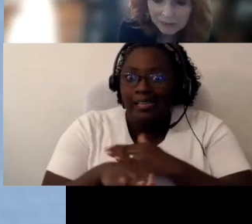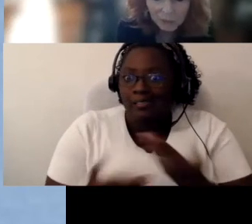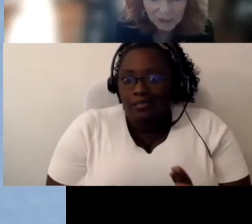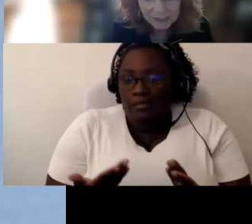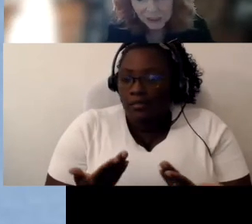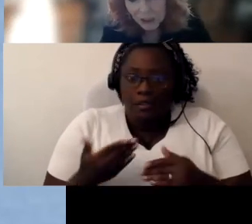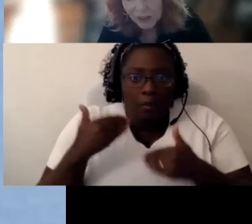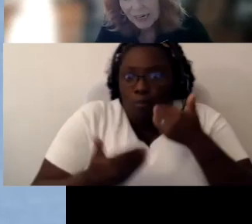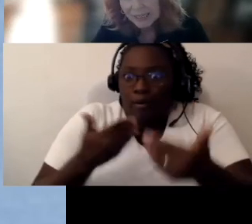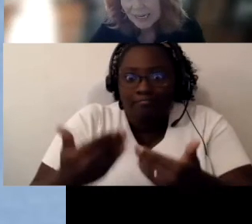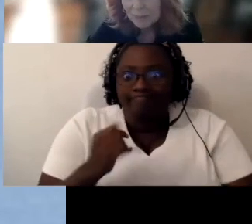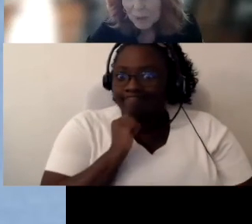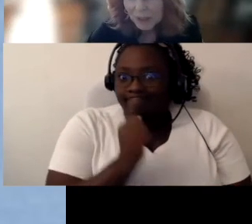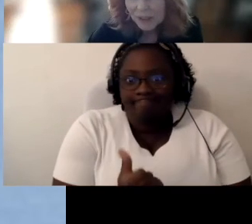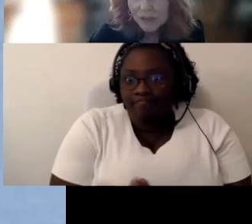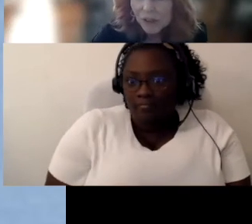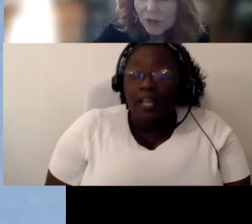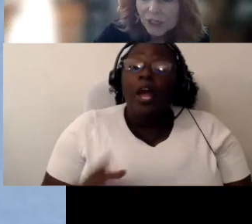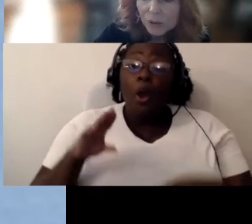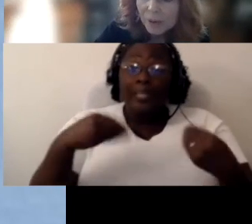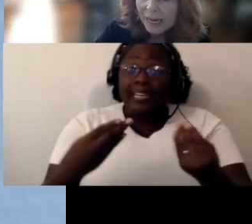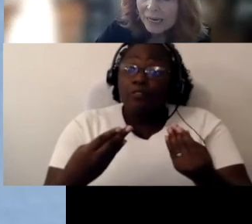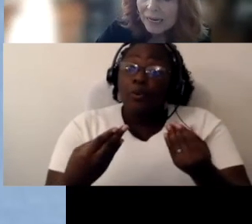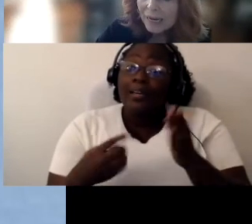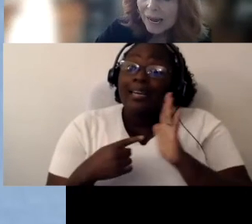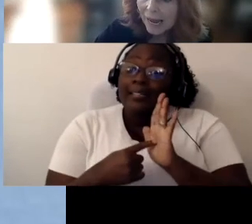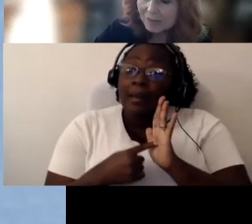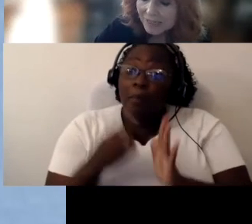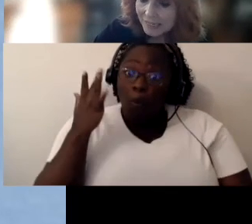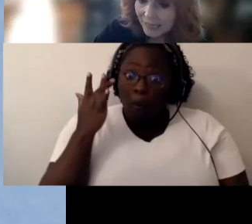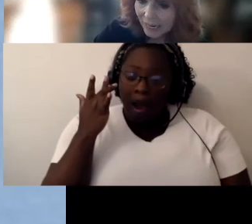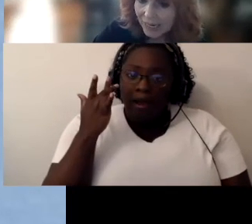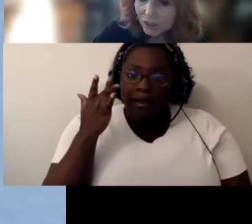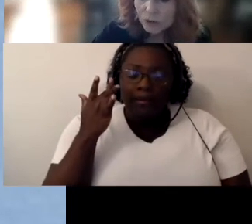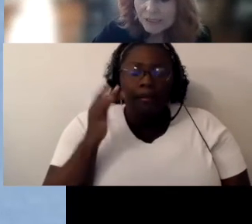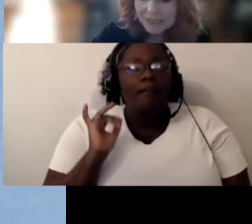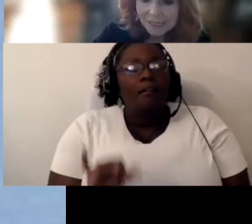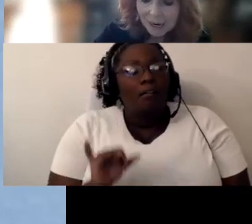So I wanted to share that example with you so that you may have seen that, or see that